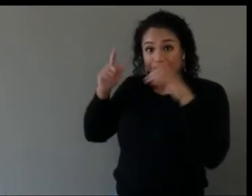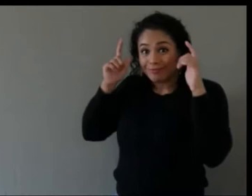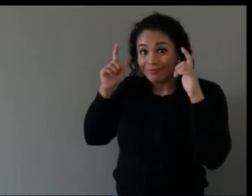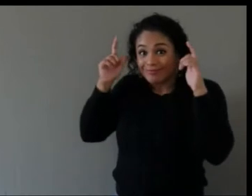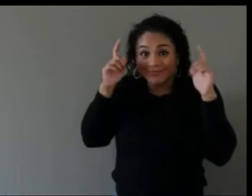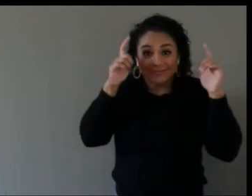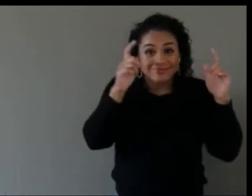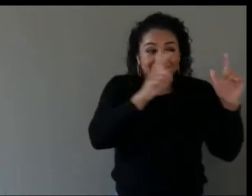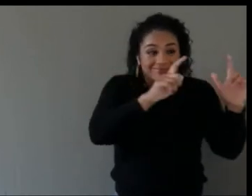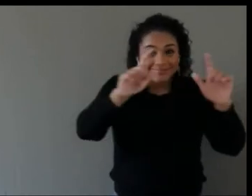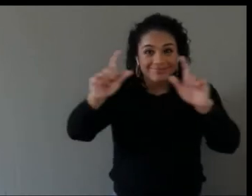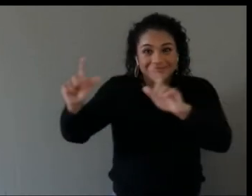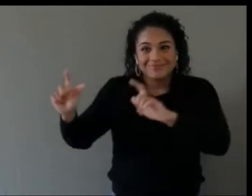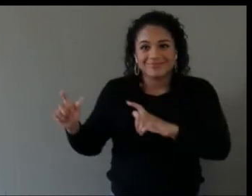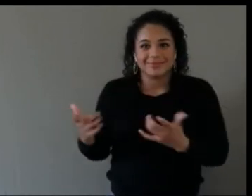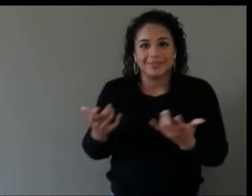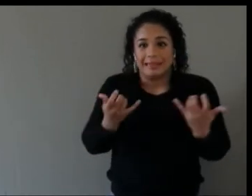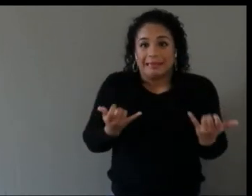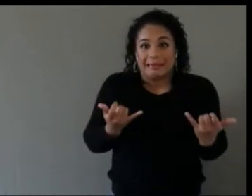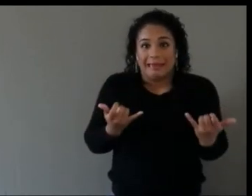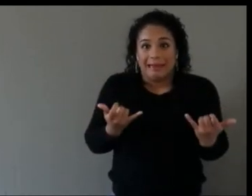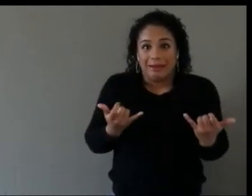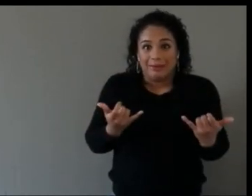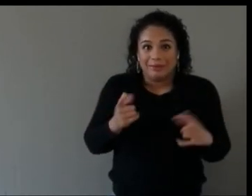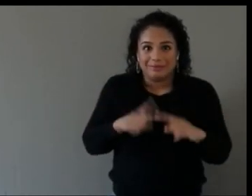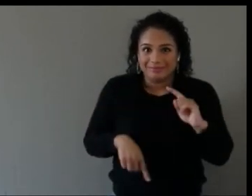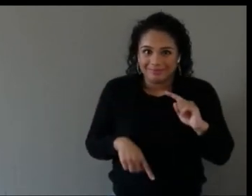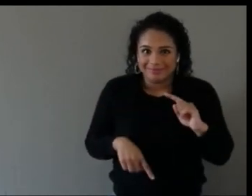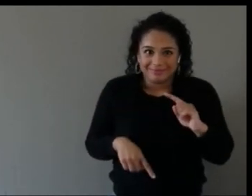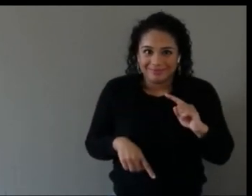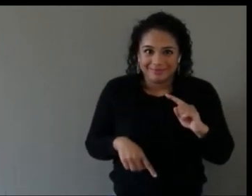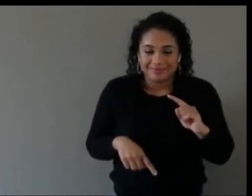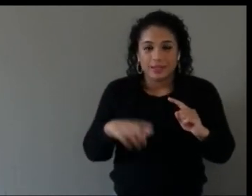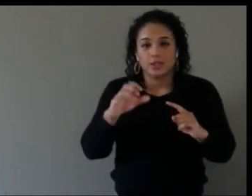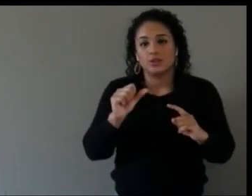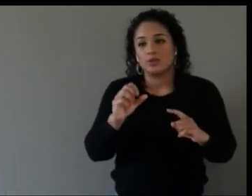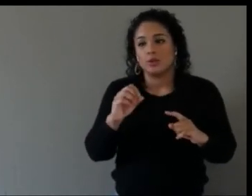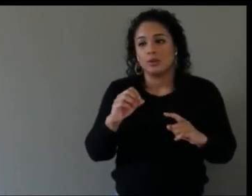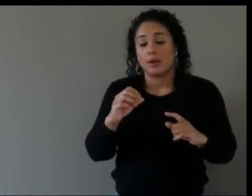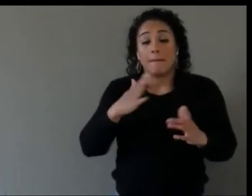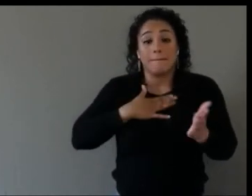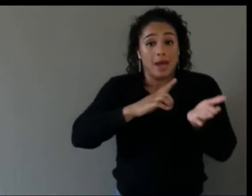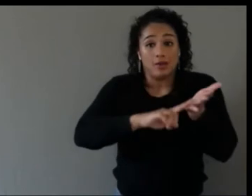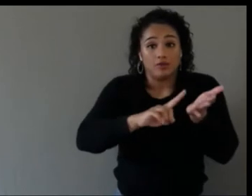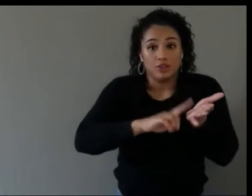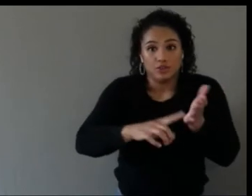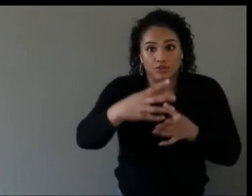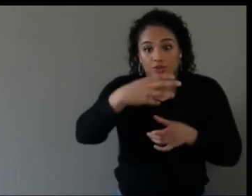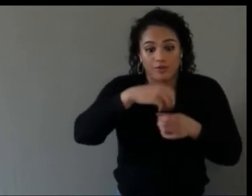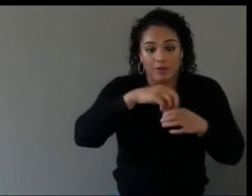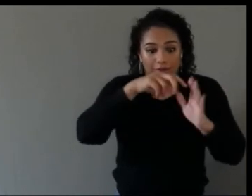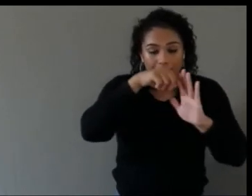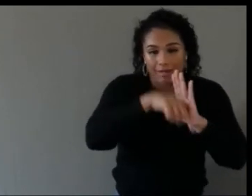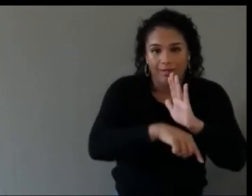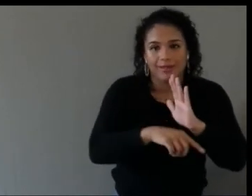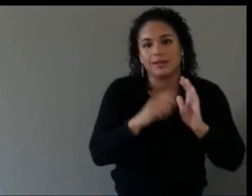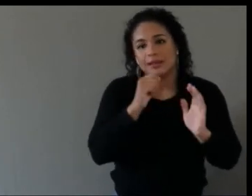So my research hasn't involved much of that yet, but it will, and so it's going to be